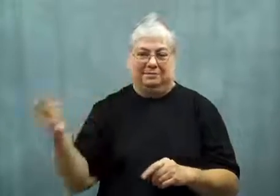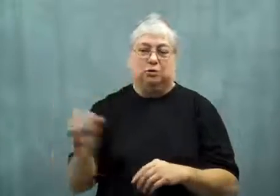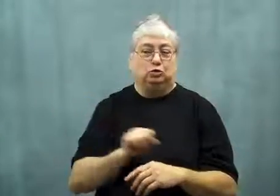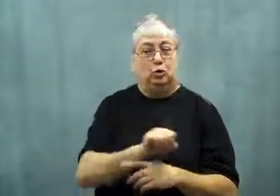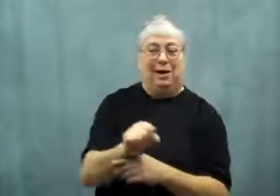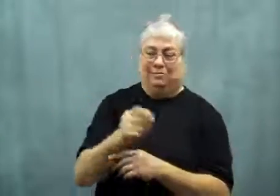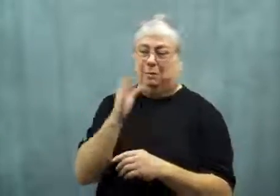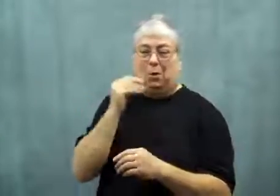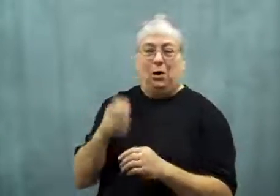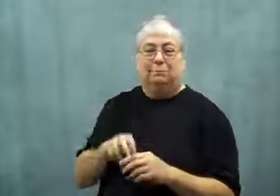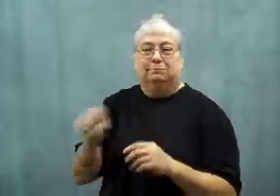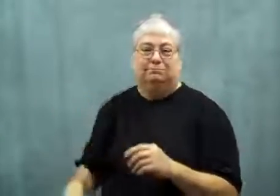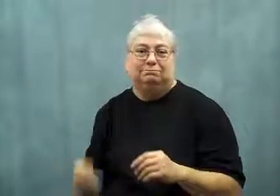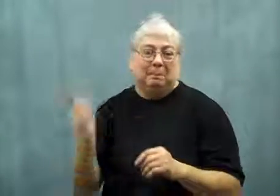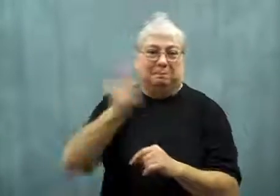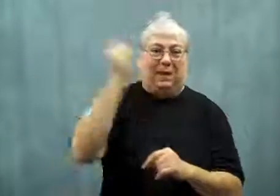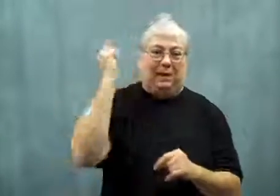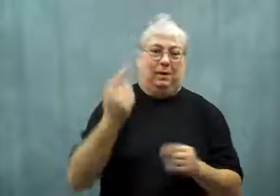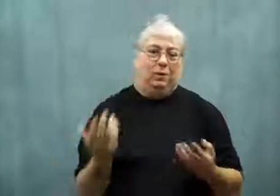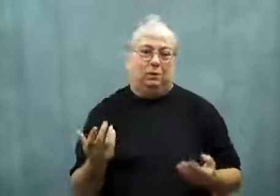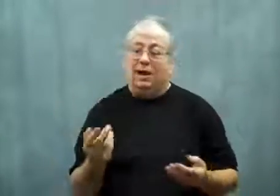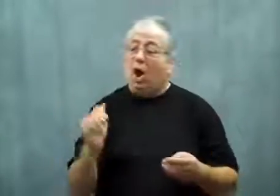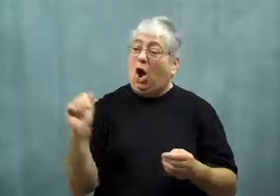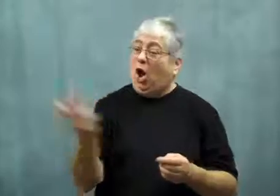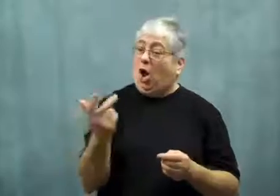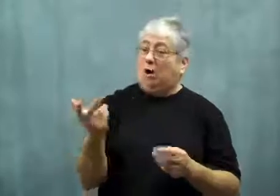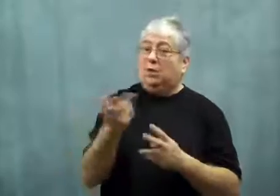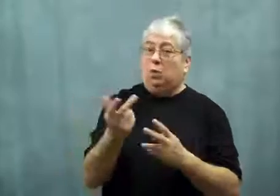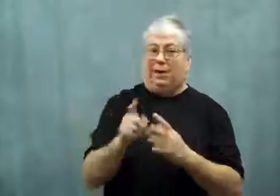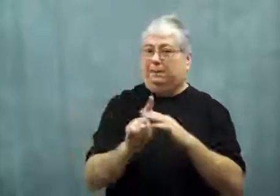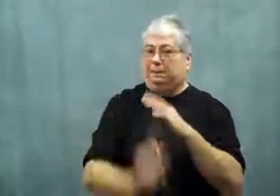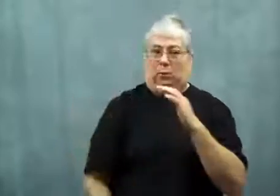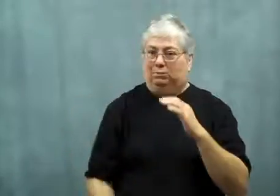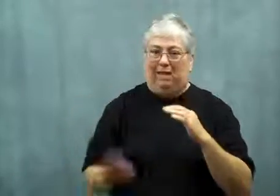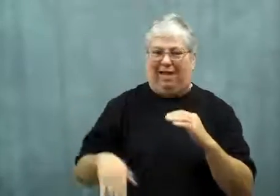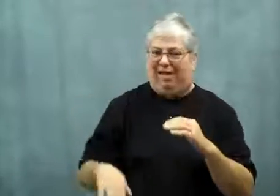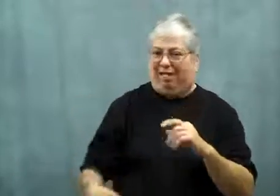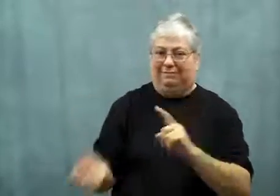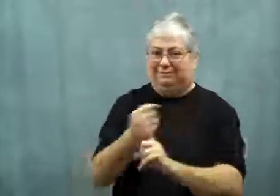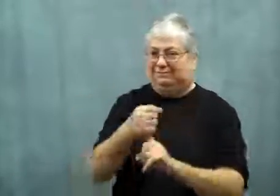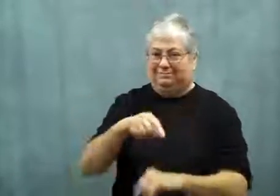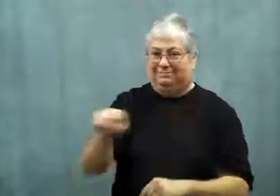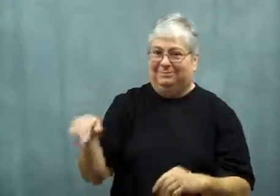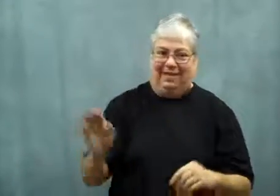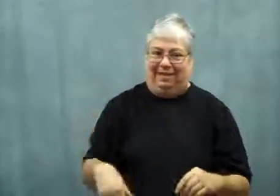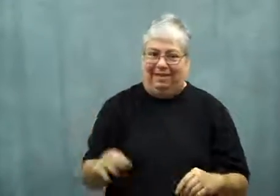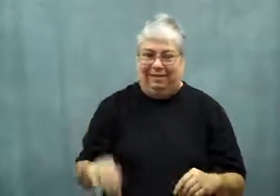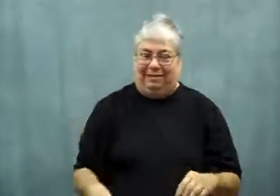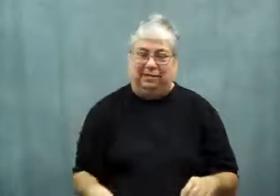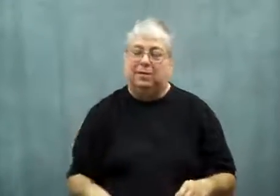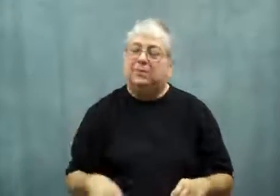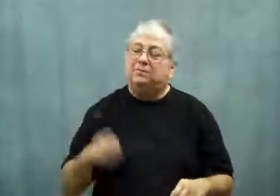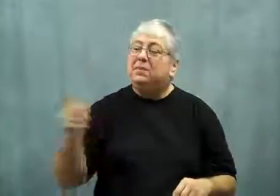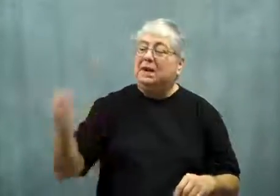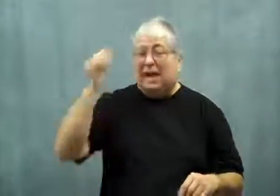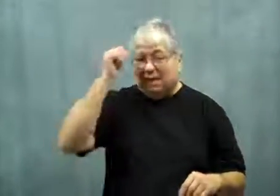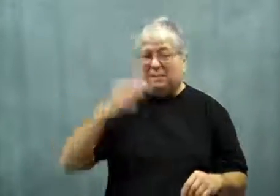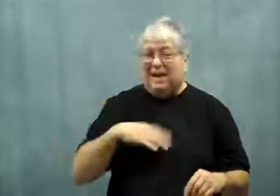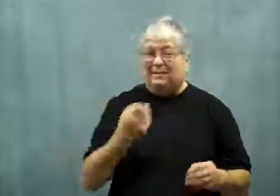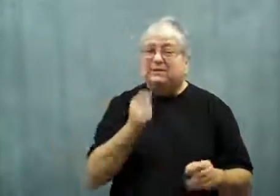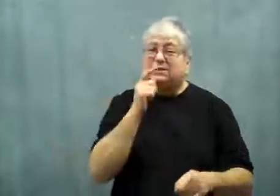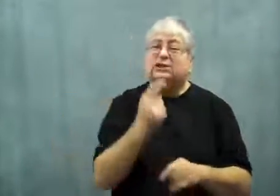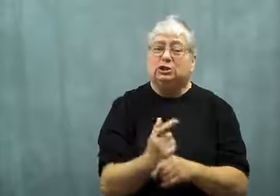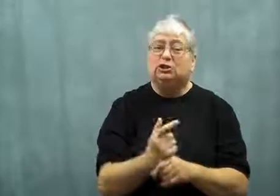He drove up to the bus and the boys got out and shot her.